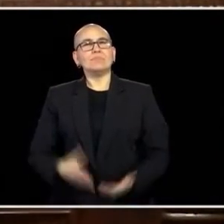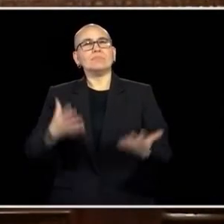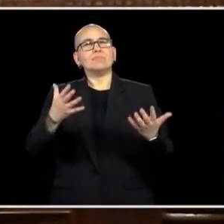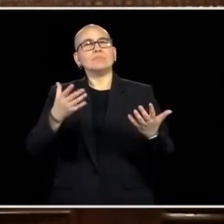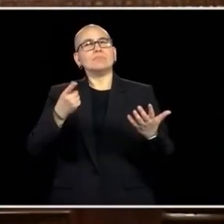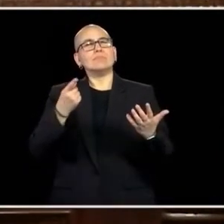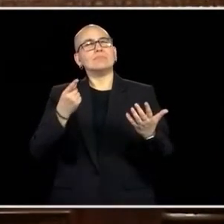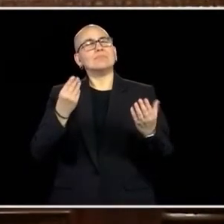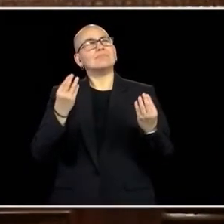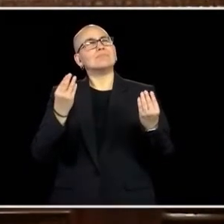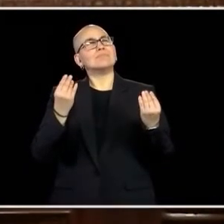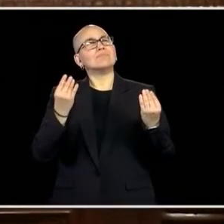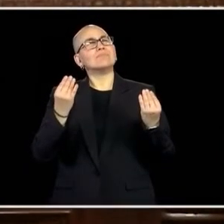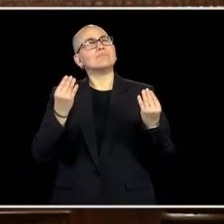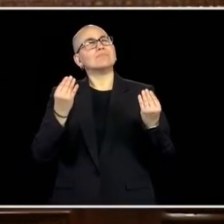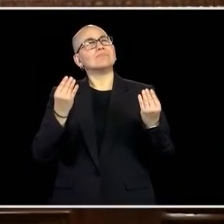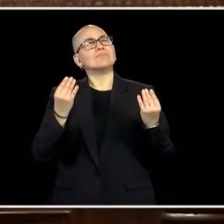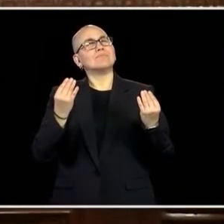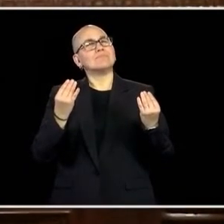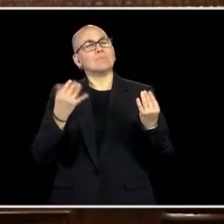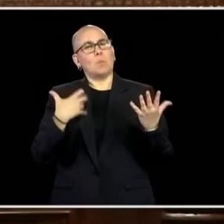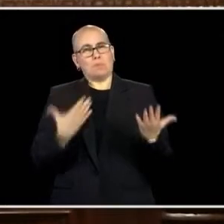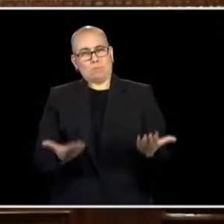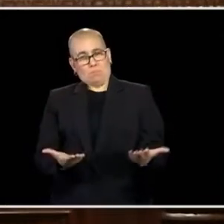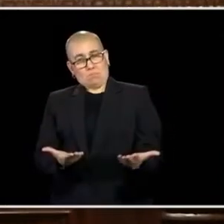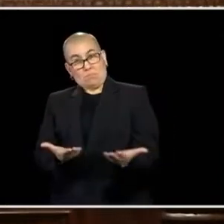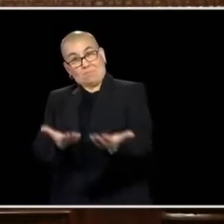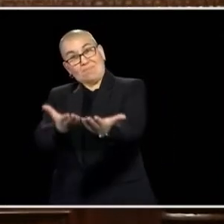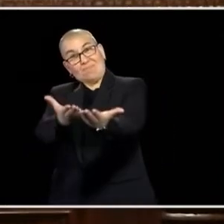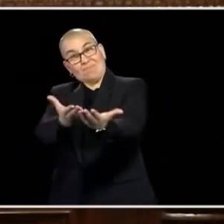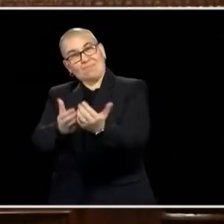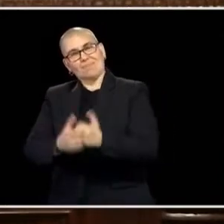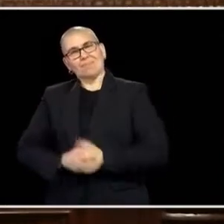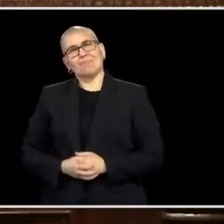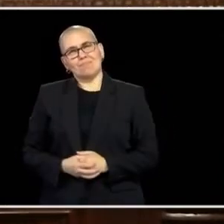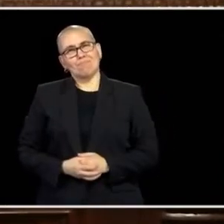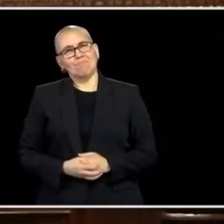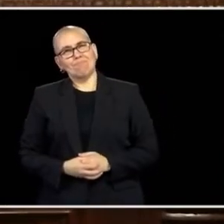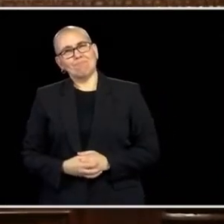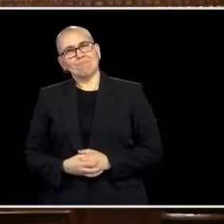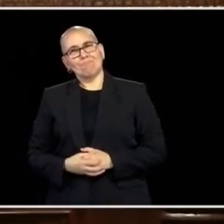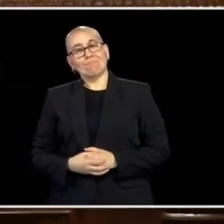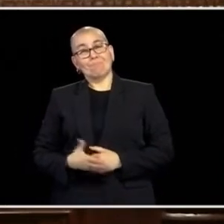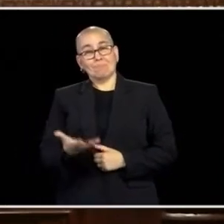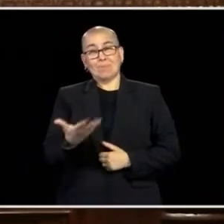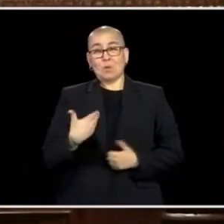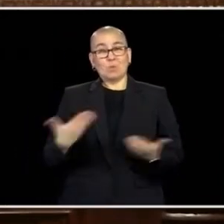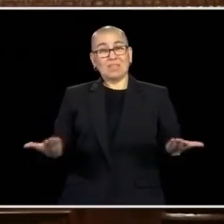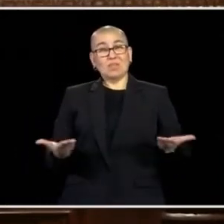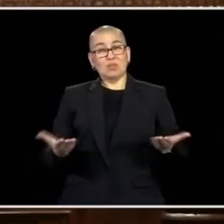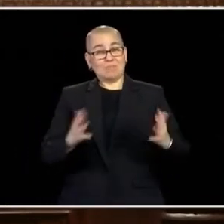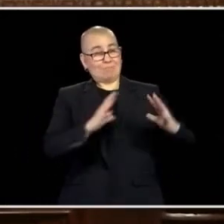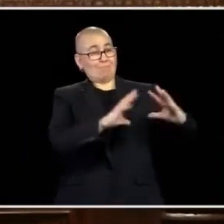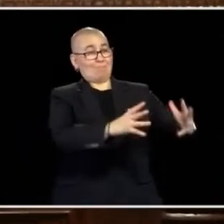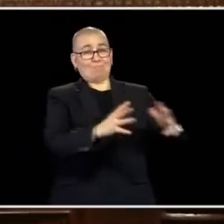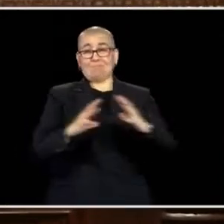I'LL JUST SAY AS WE THINK ABOUT ALL THOSE THINGS, I PUT A PROPOSAL IN FRONT OF YOU AND ALL OF US IN THIS CHAMBER ARE INCREDIBLY PROUD. WE FEED THE WORLD.